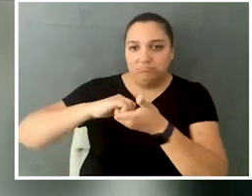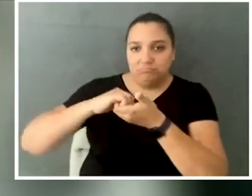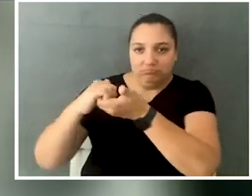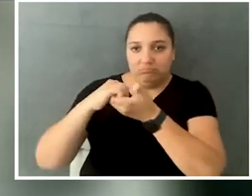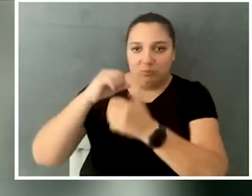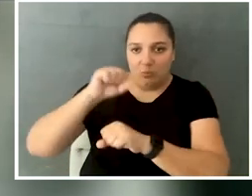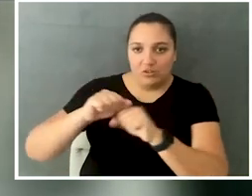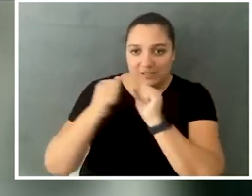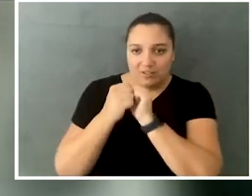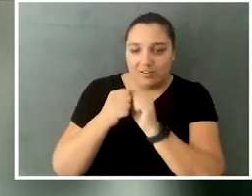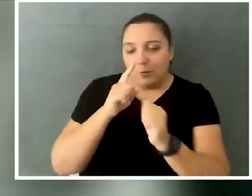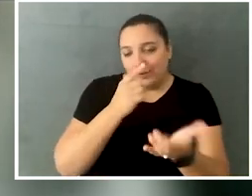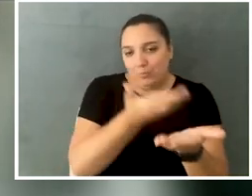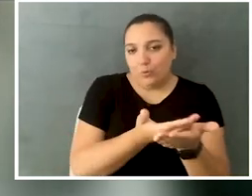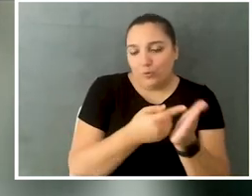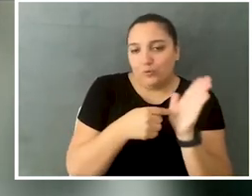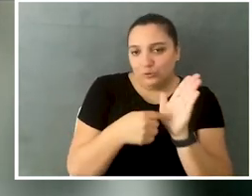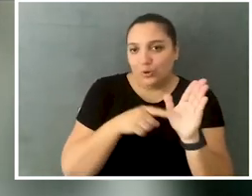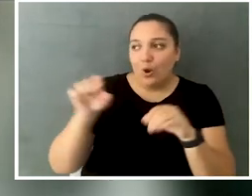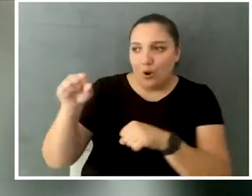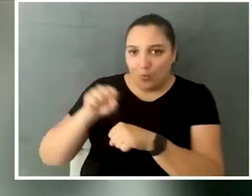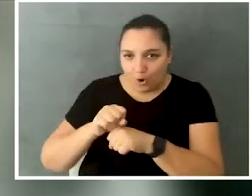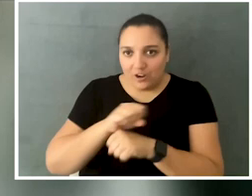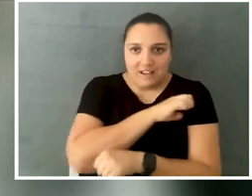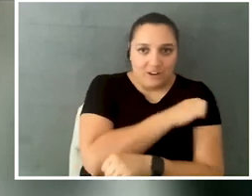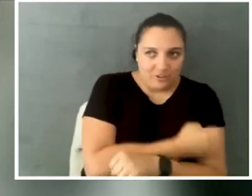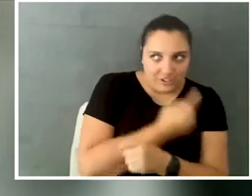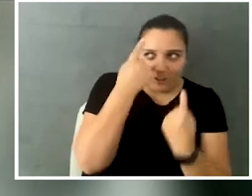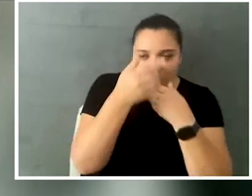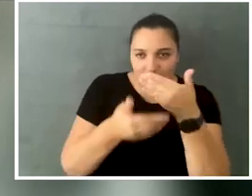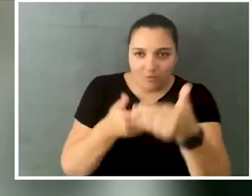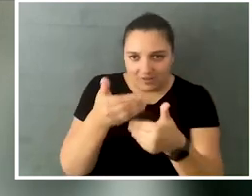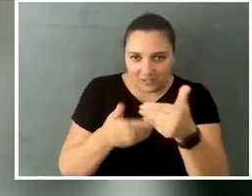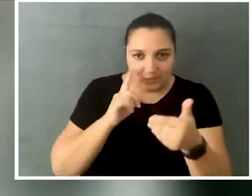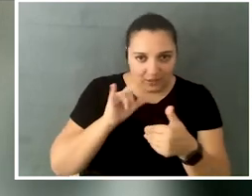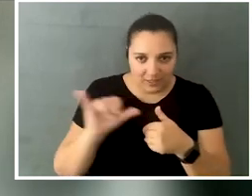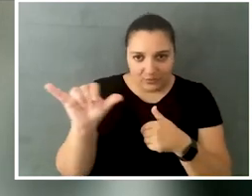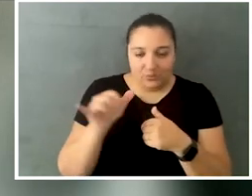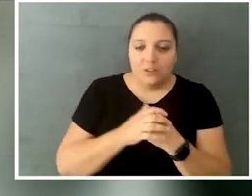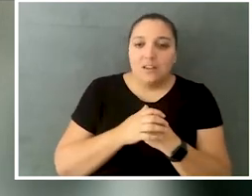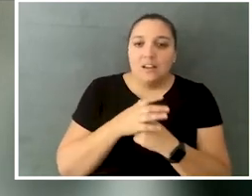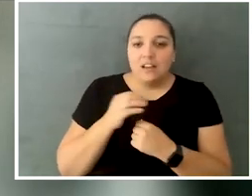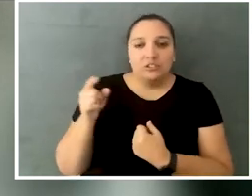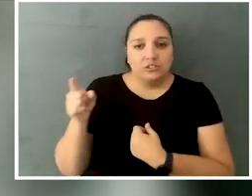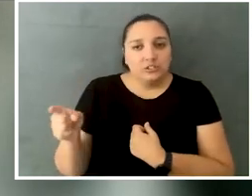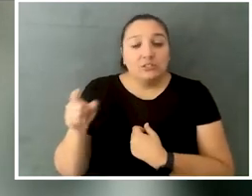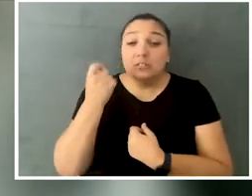which also, again, really shows the kind of work and energy and thought process that she had in this, and she was really,